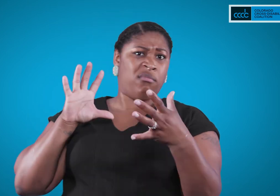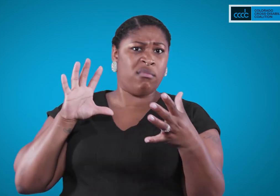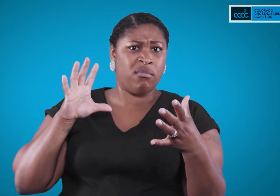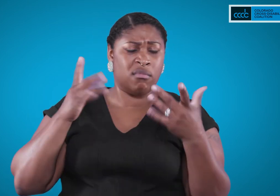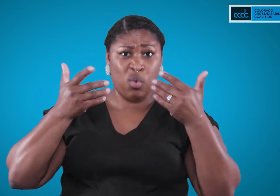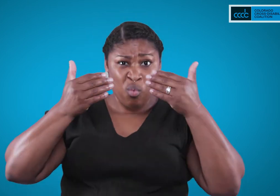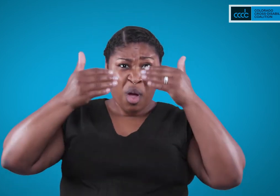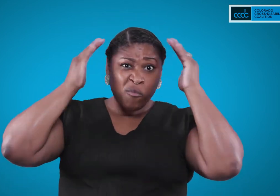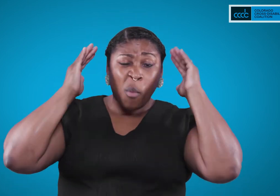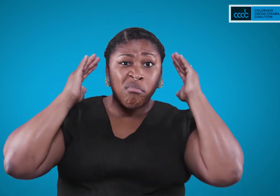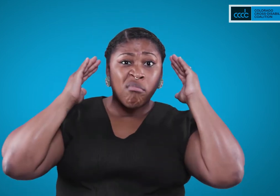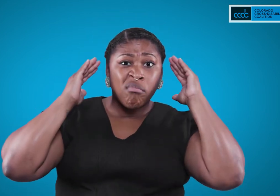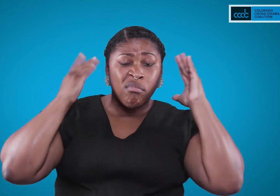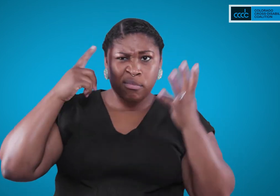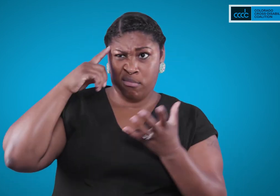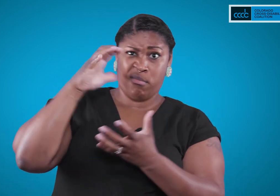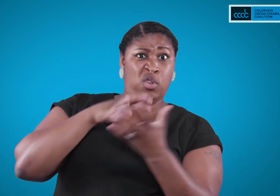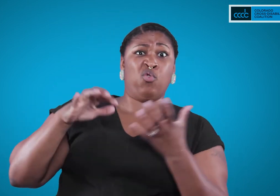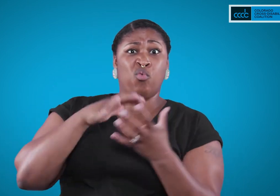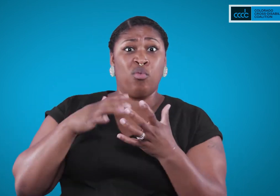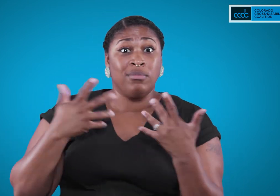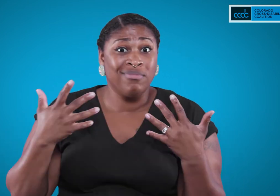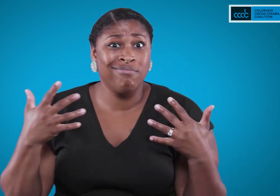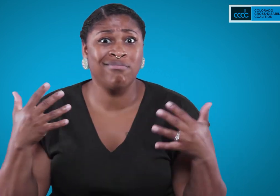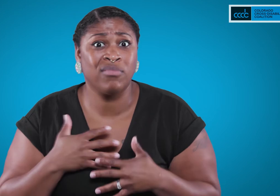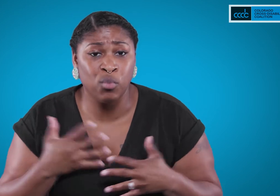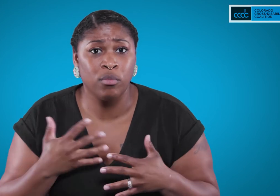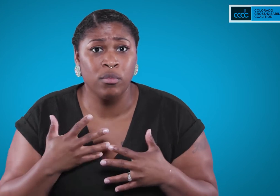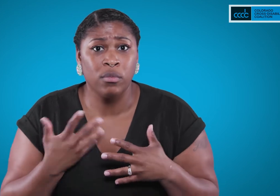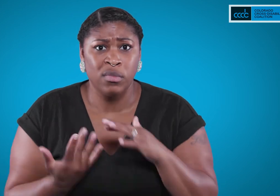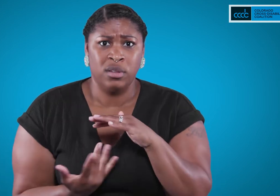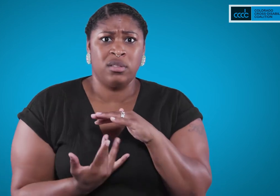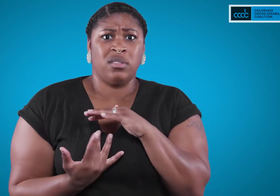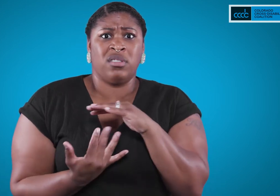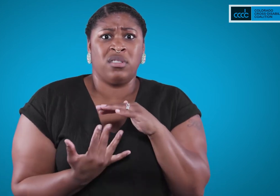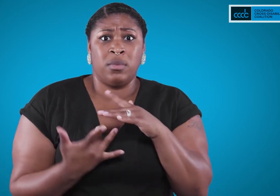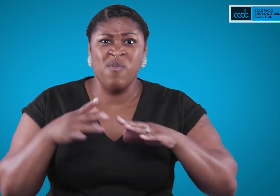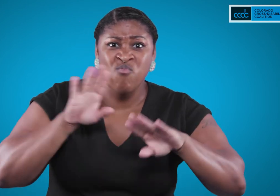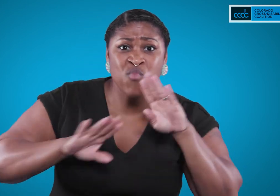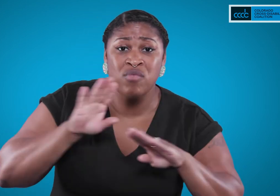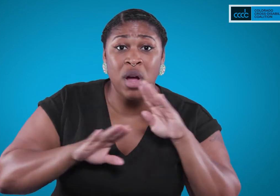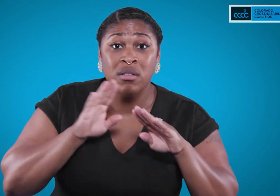cut off, or overwhelmed. Some of you think of how afraid, confused, frustrated, or even angry you would be. These are all intense emotions.